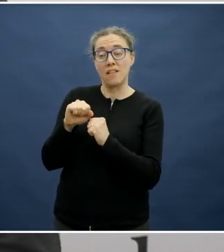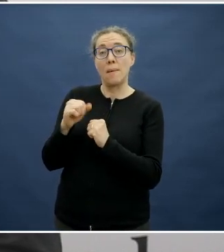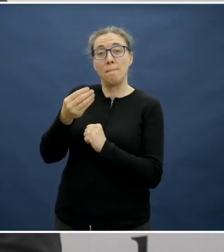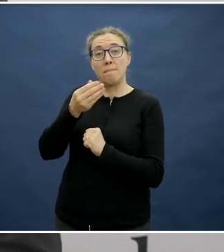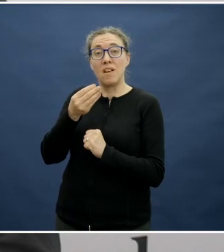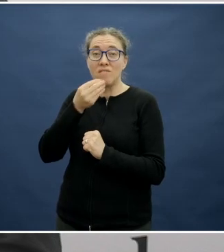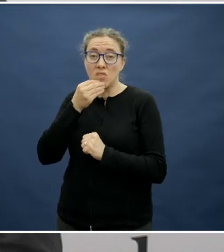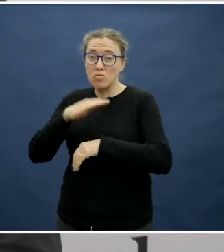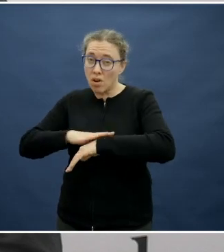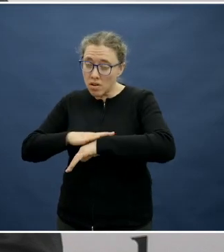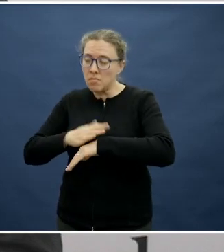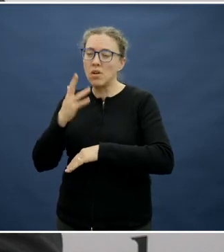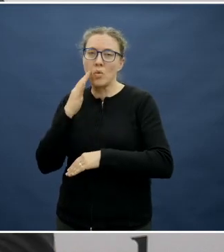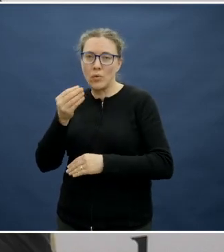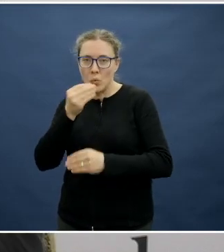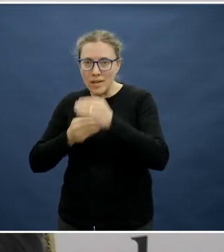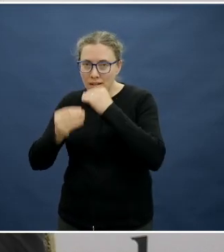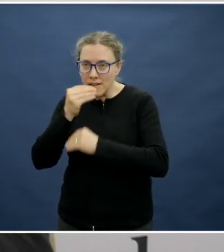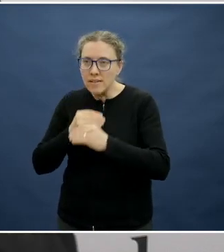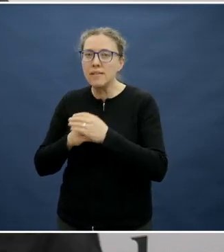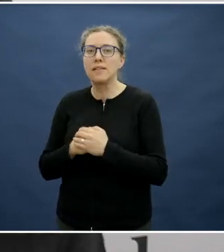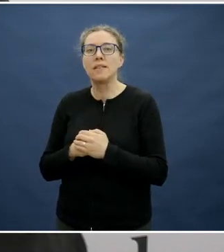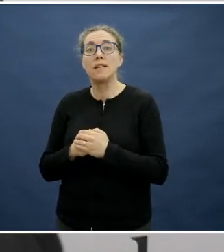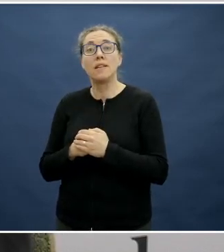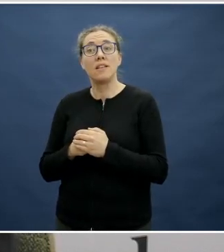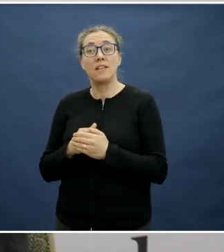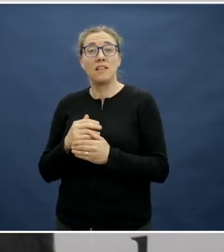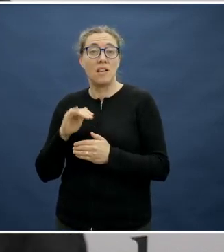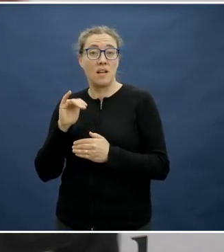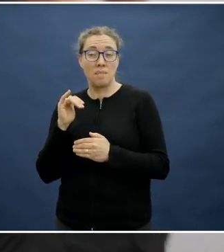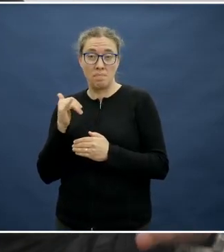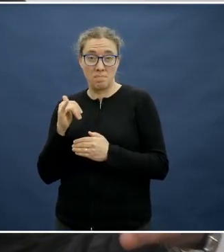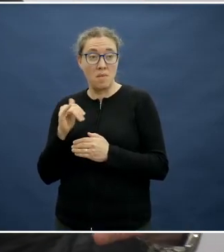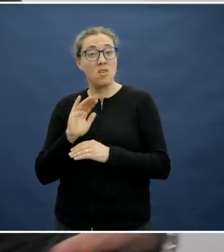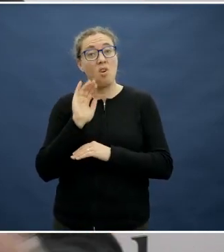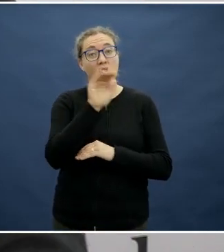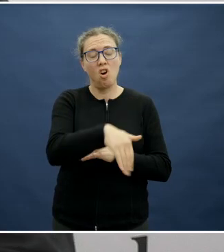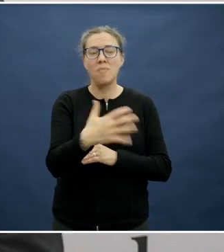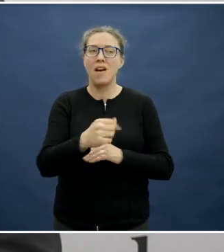that we introduce children that they might not get exposure to food that they don't get exposed to home.